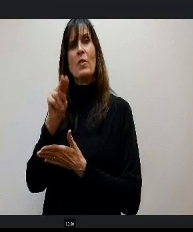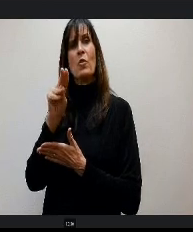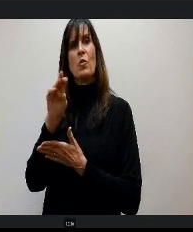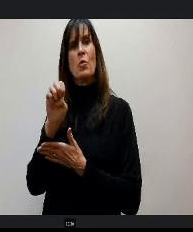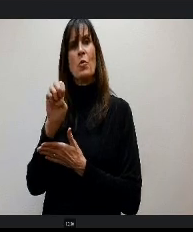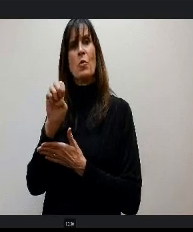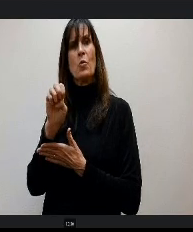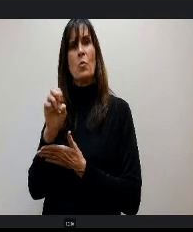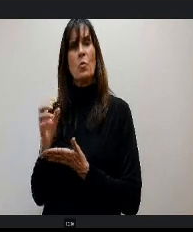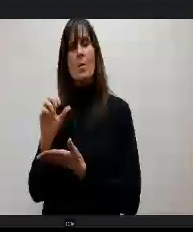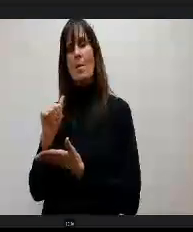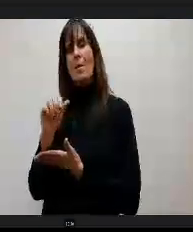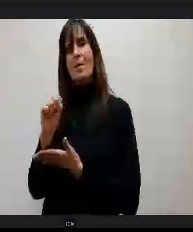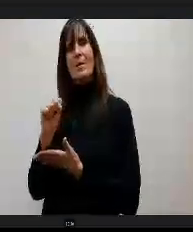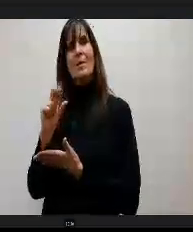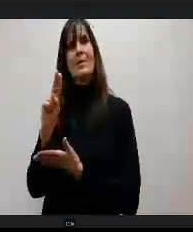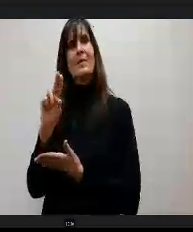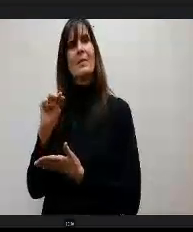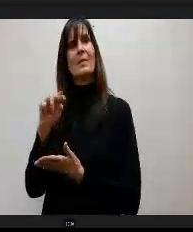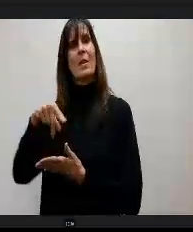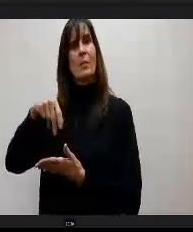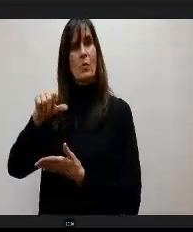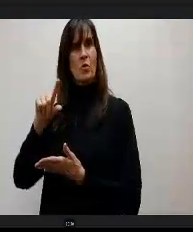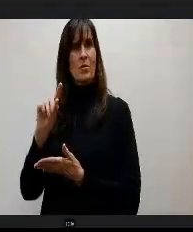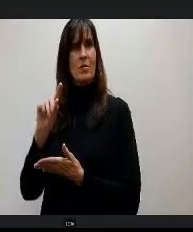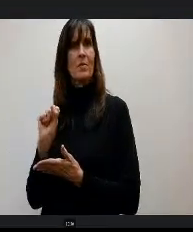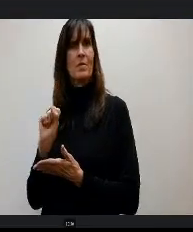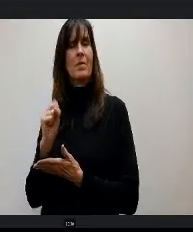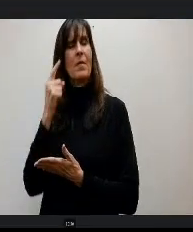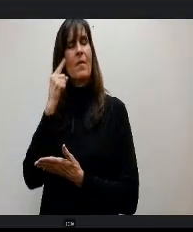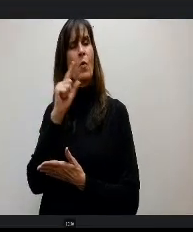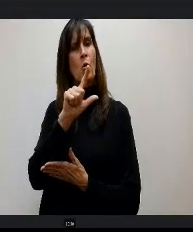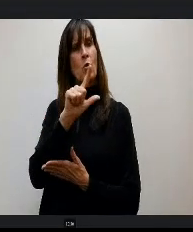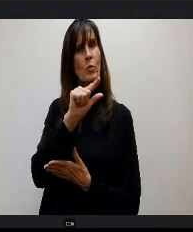25. Superintendent Heber, Deputy CFO.